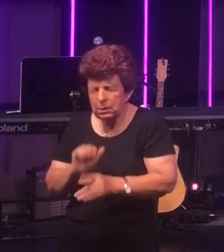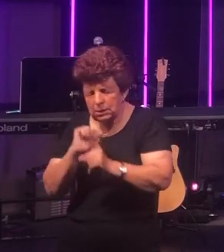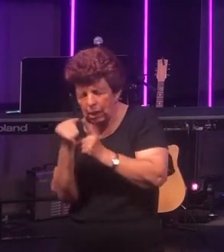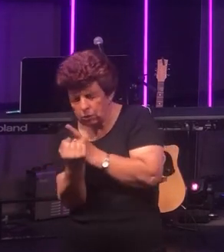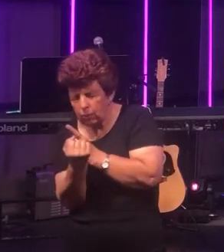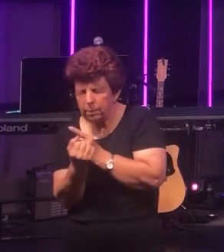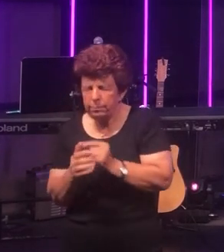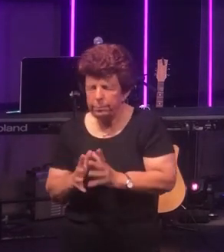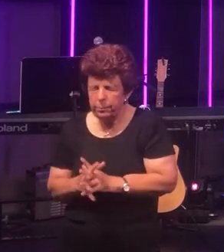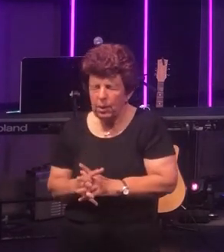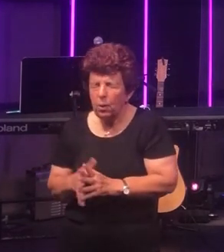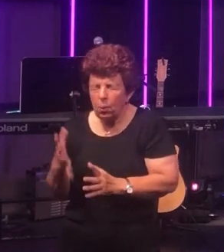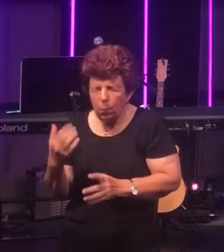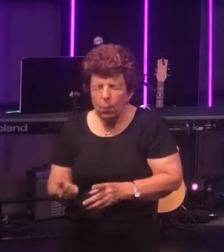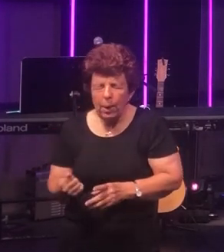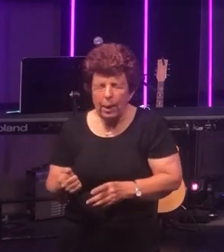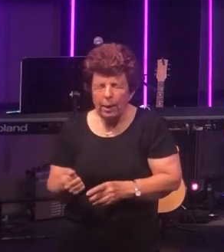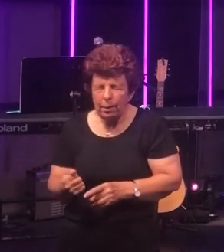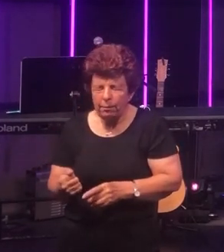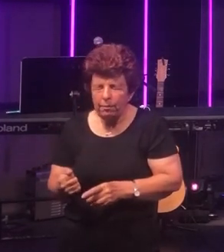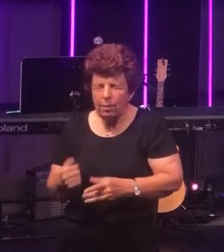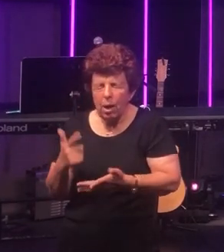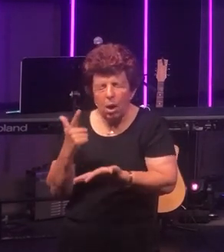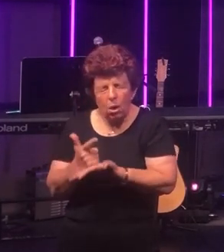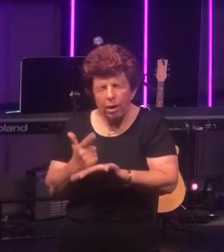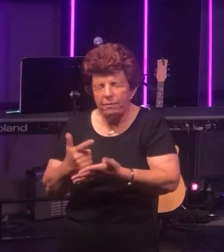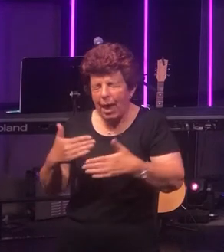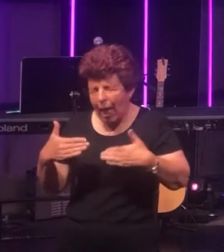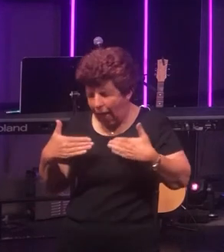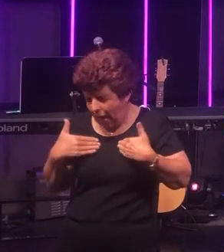We have a number of health care professionals even in our